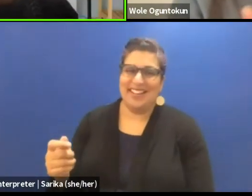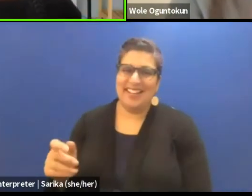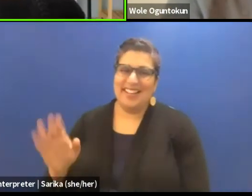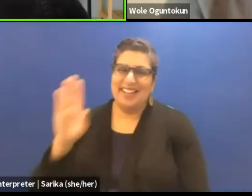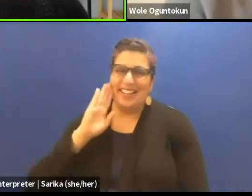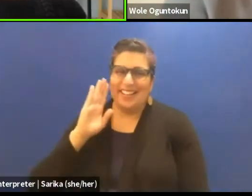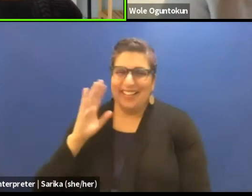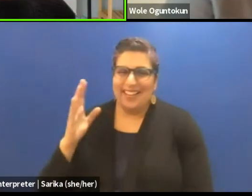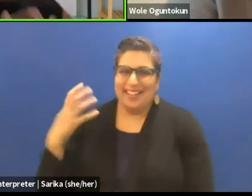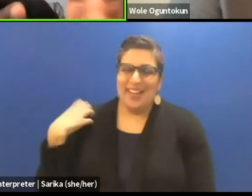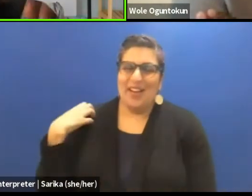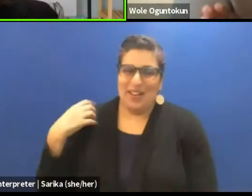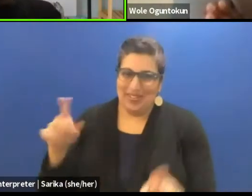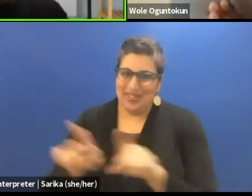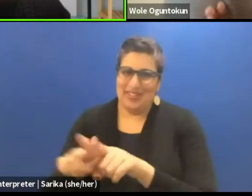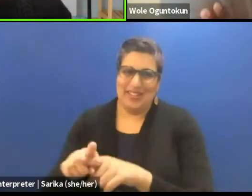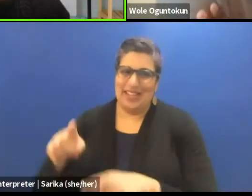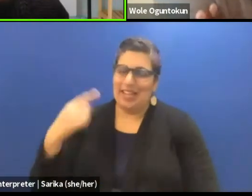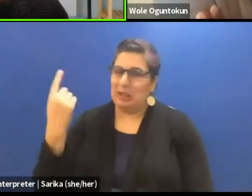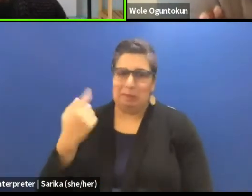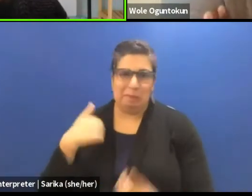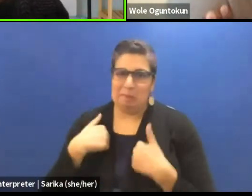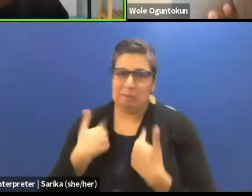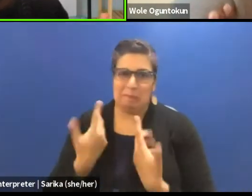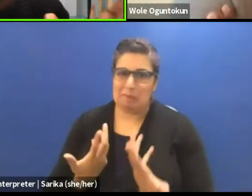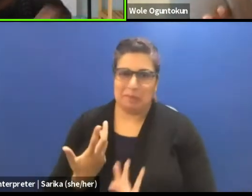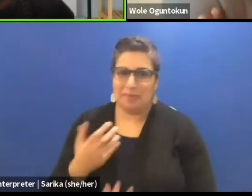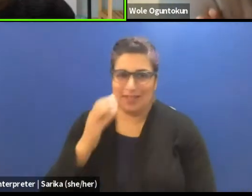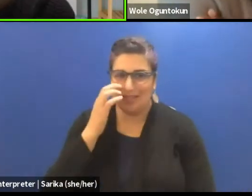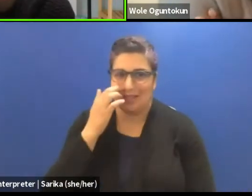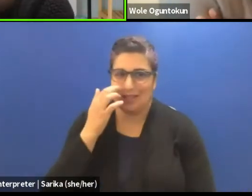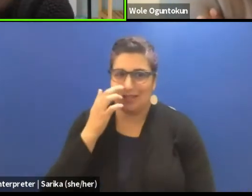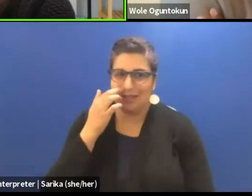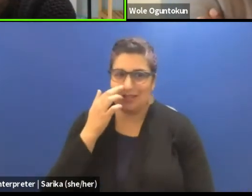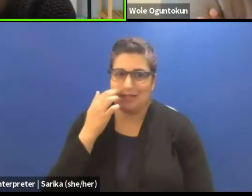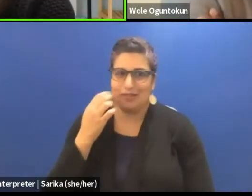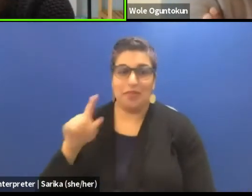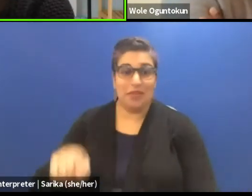it's just me going back to my cultural inclinations here.